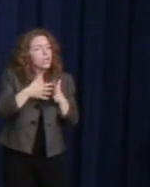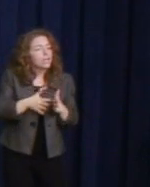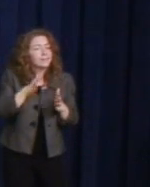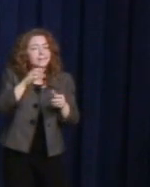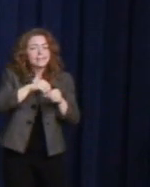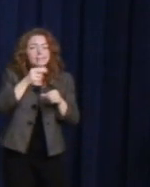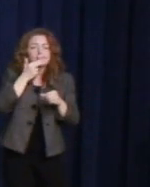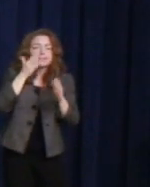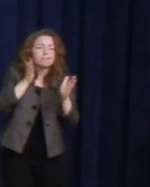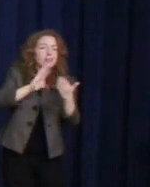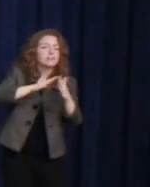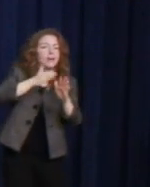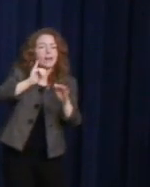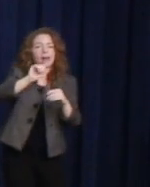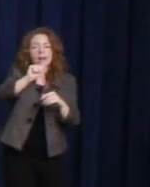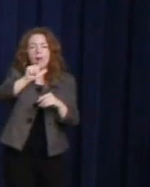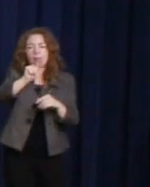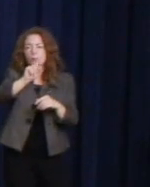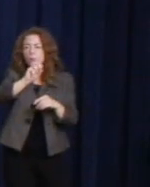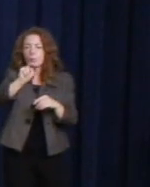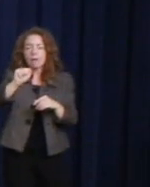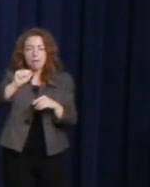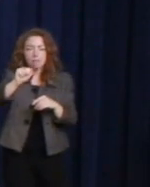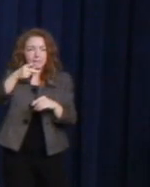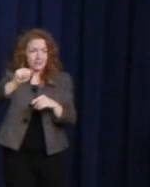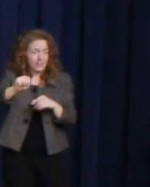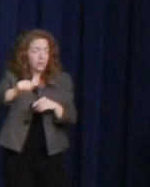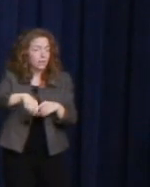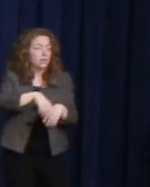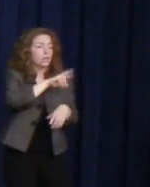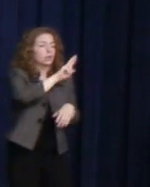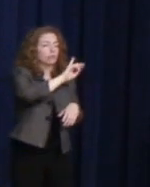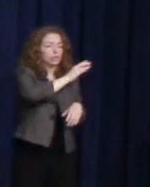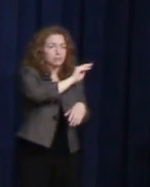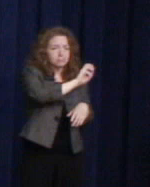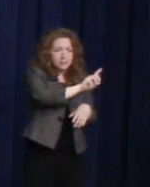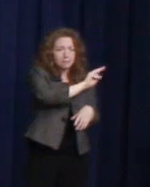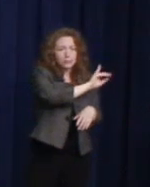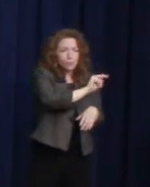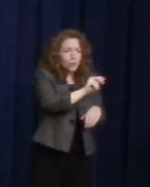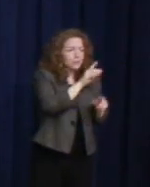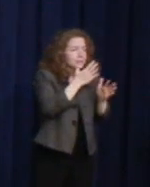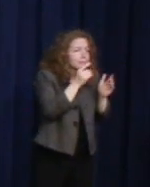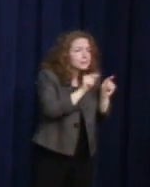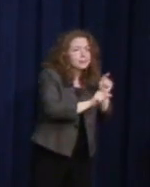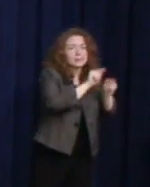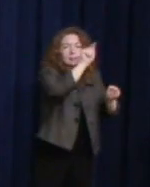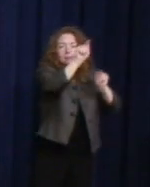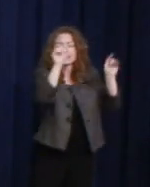and Richmond, Minnesota. And he spoke about wanting to give them hope